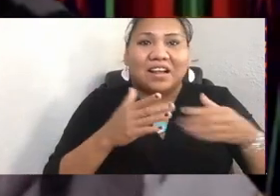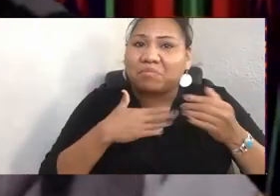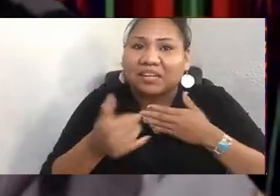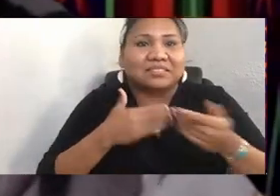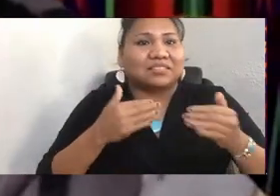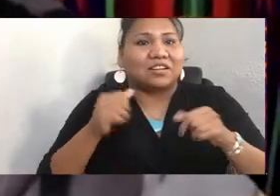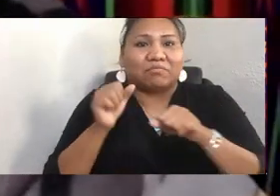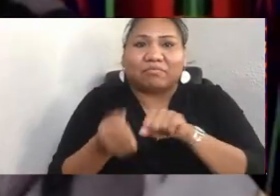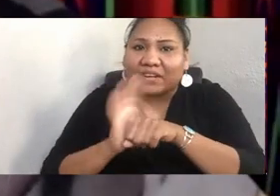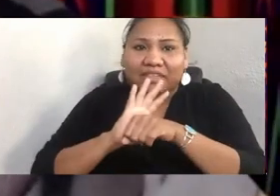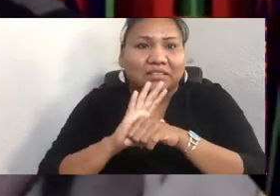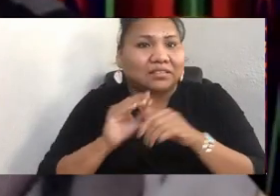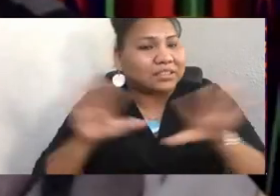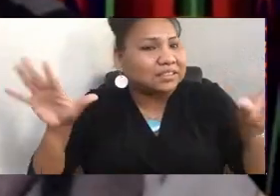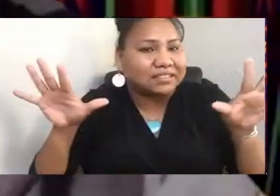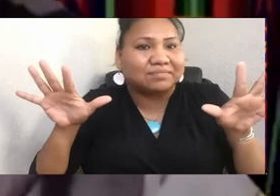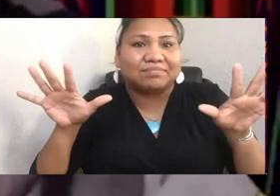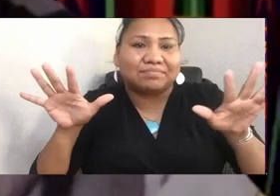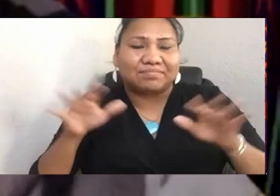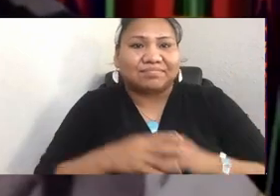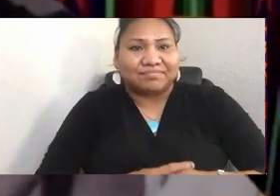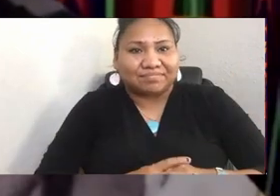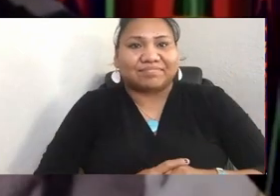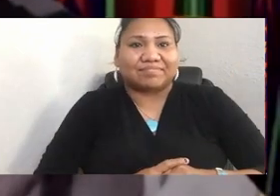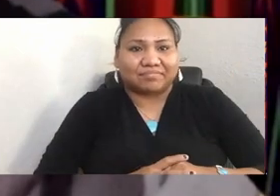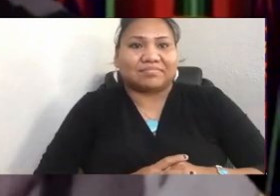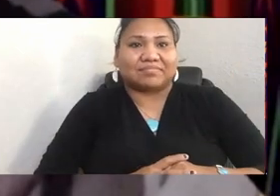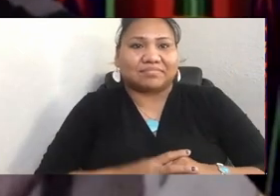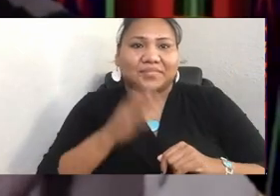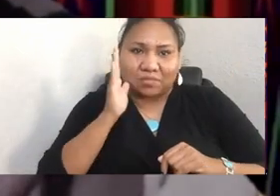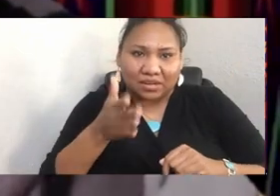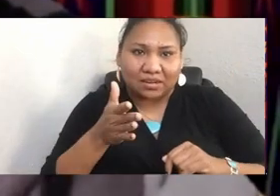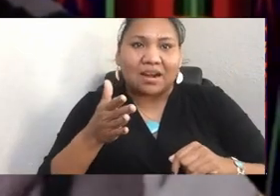So in that way, we do have a question-and-answer.